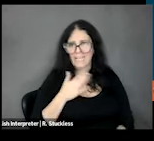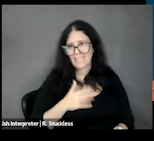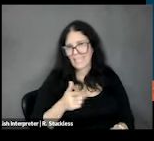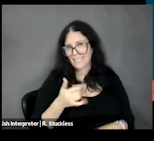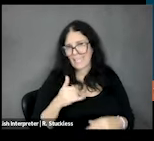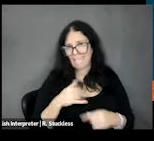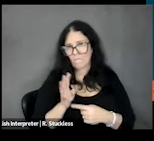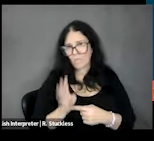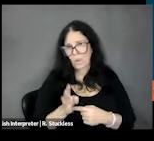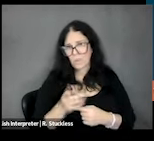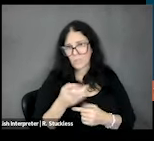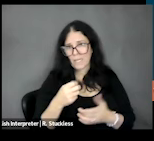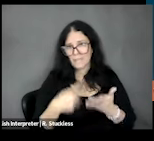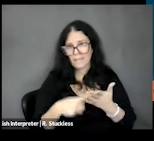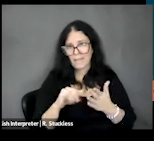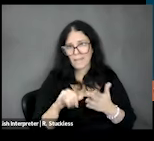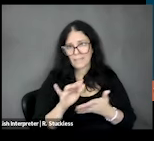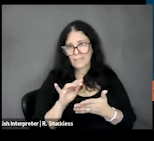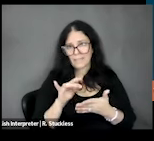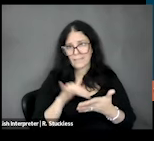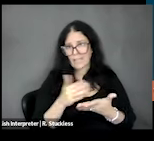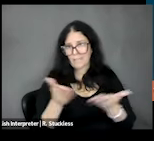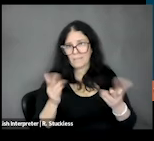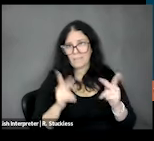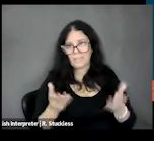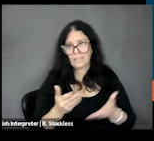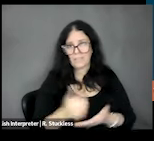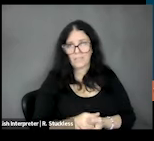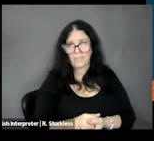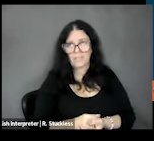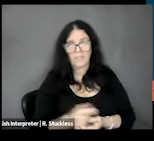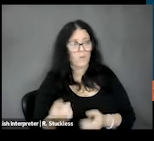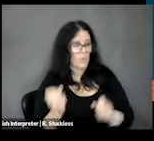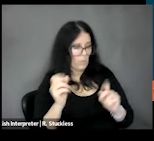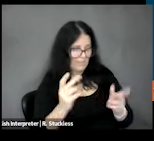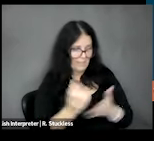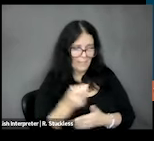more about the study you have you have a captive audience. ERIC: Okay yeah yeah anyone who wants to stay